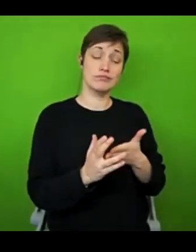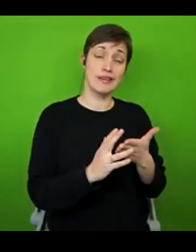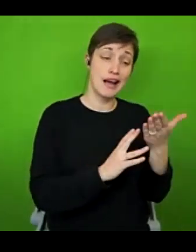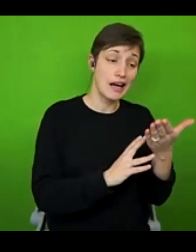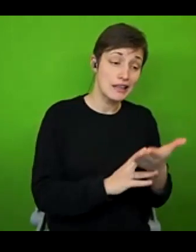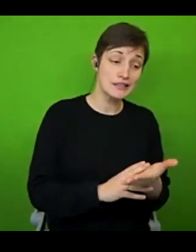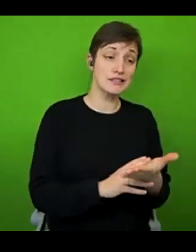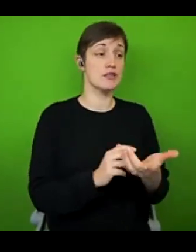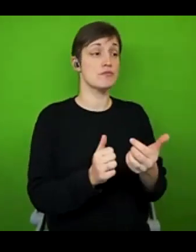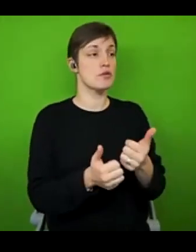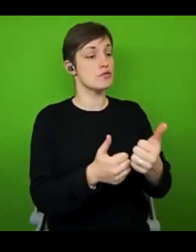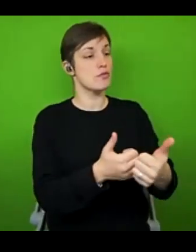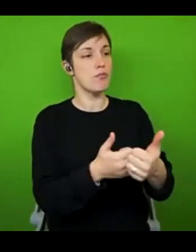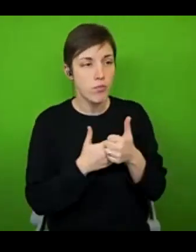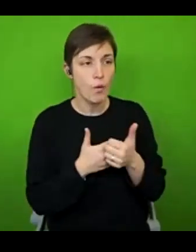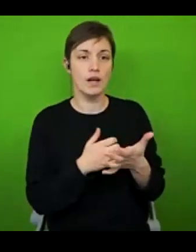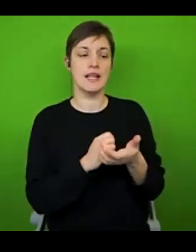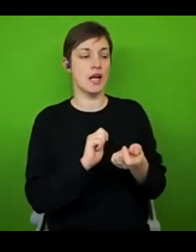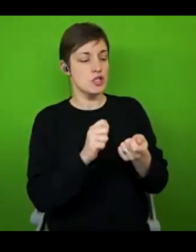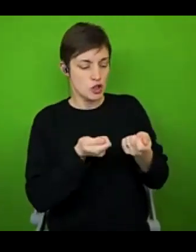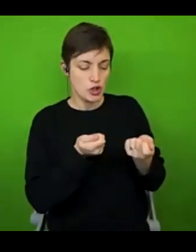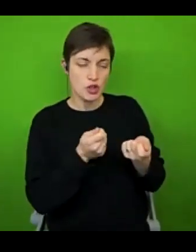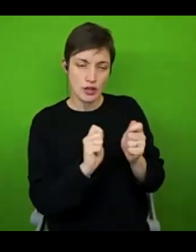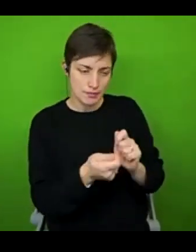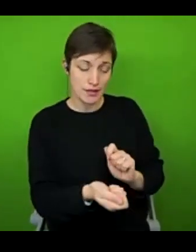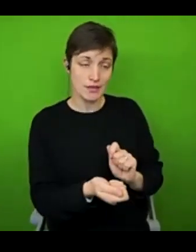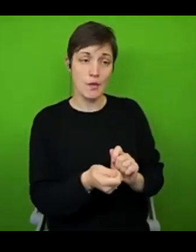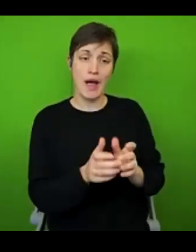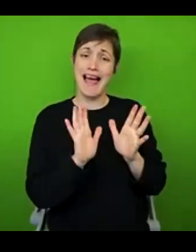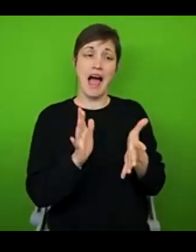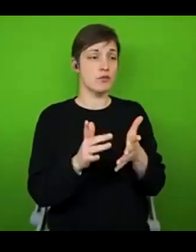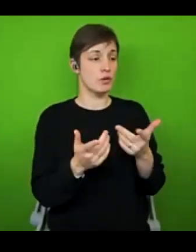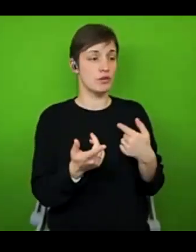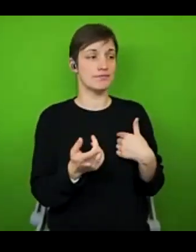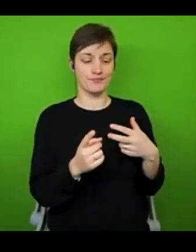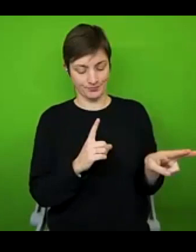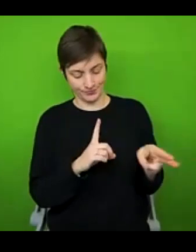life, you do need to find ways of identifying as disabled, because whether rightly or wrongly, that seems to be